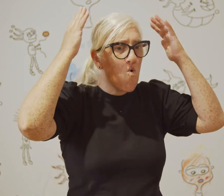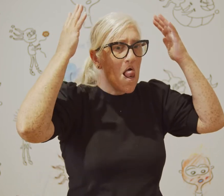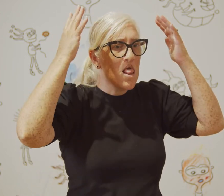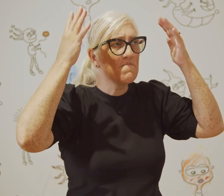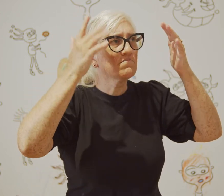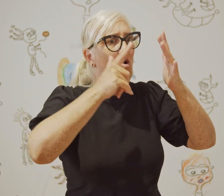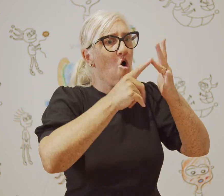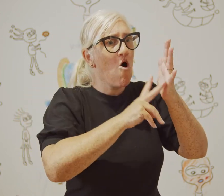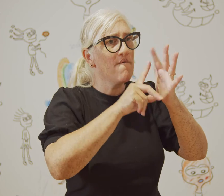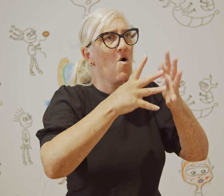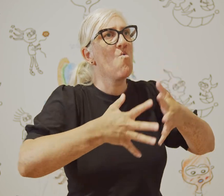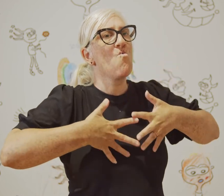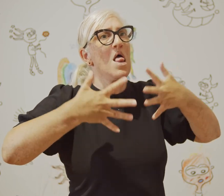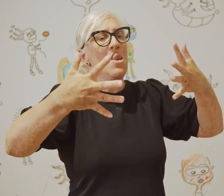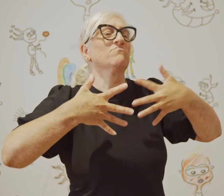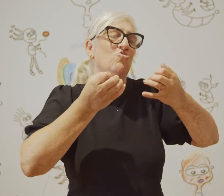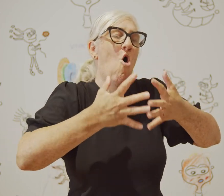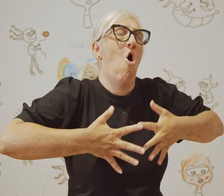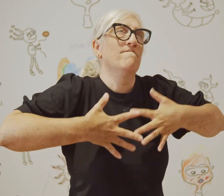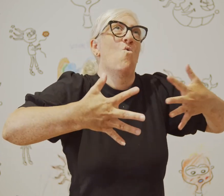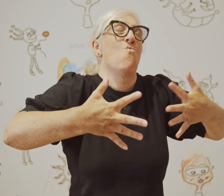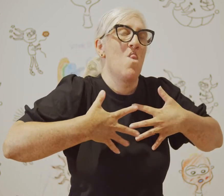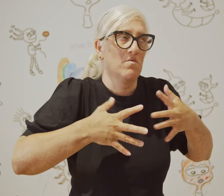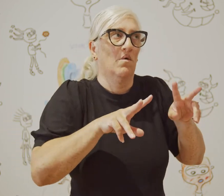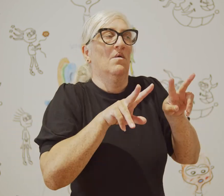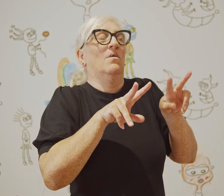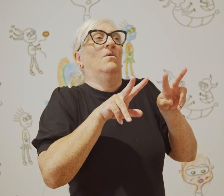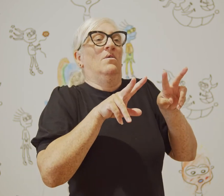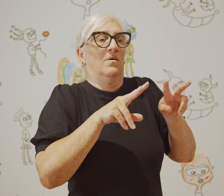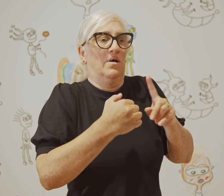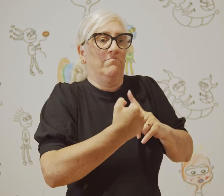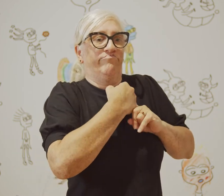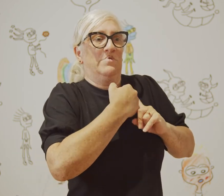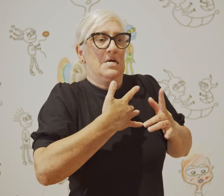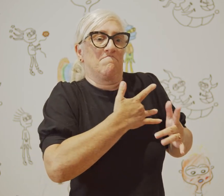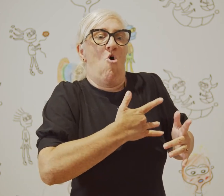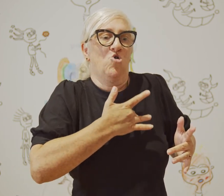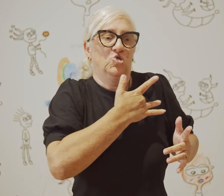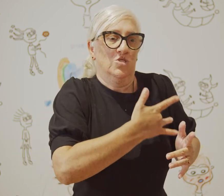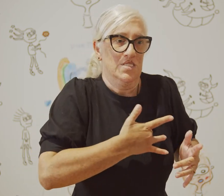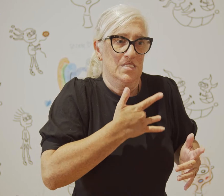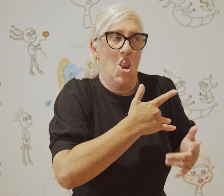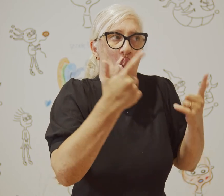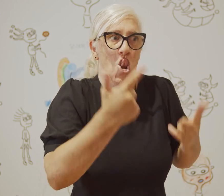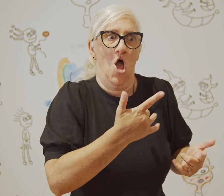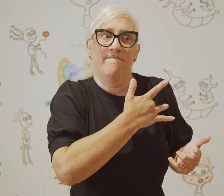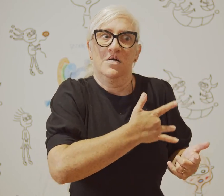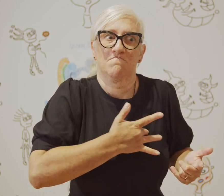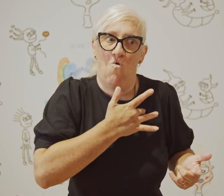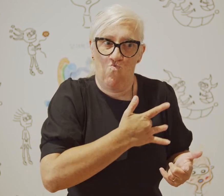In some sense it's an overwhelming experience to view the art and the pieces that I create now. There's a lot of emotion in them.